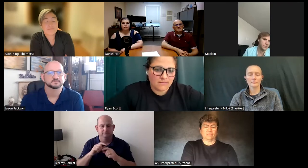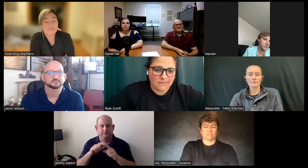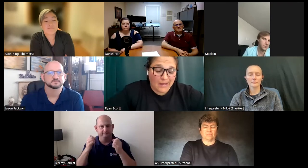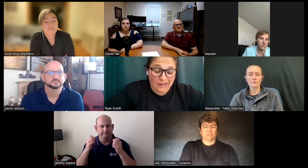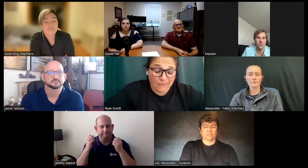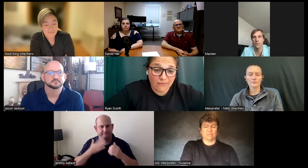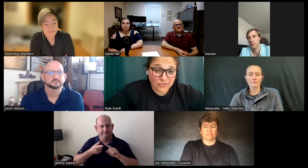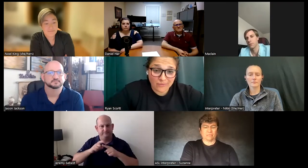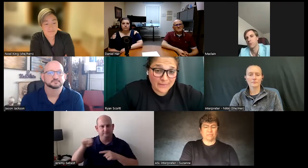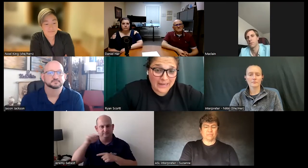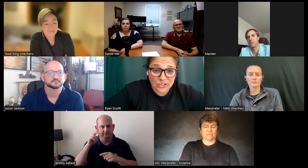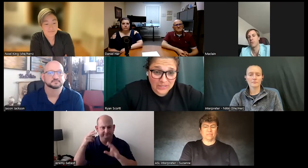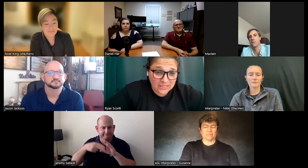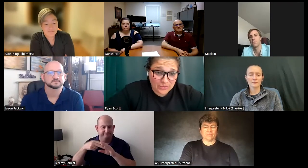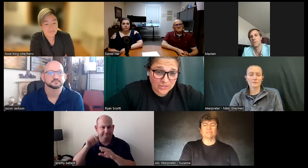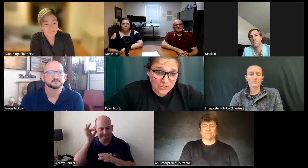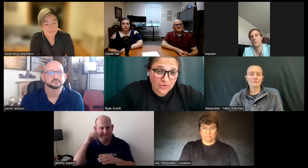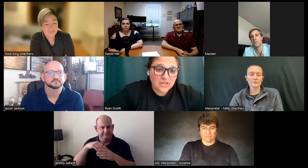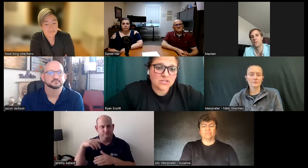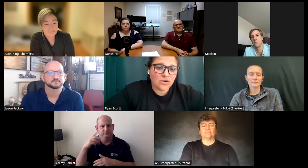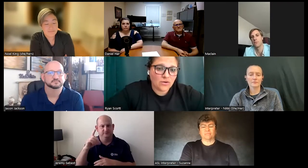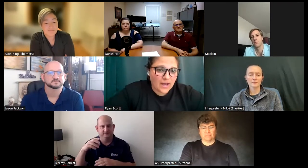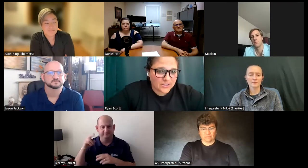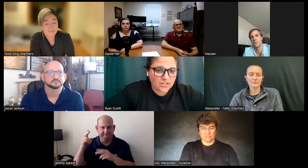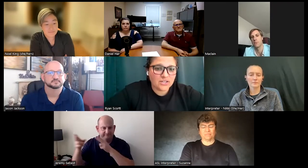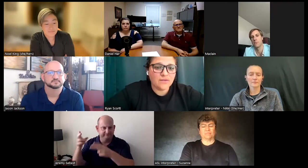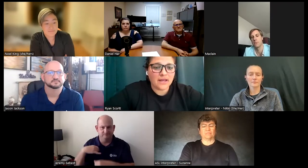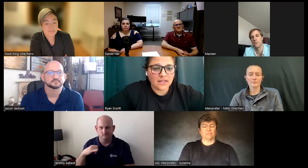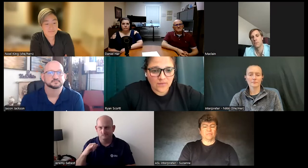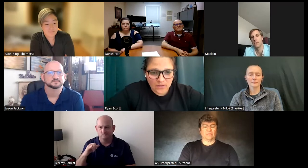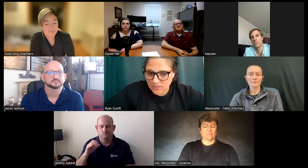the federal government I had no idea what to do so I started applying for